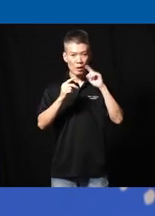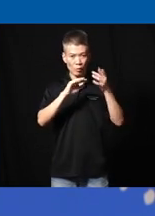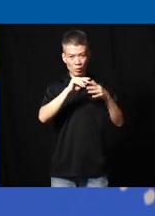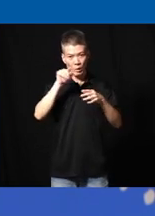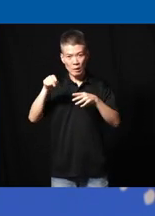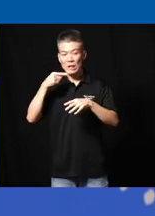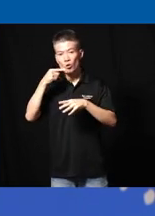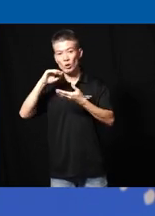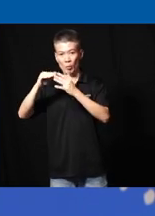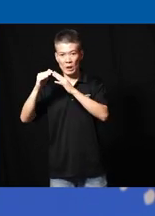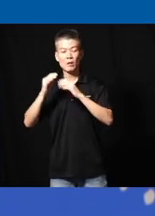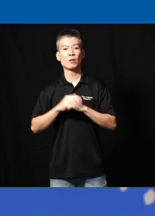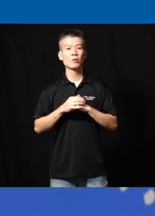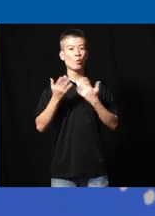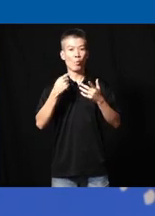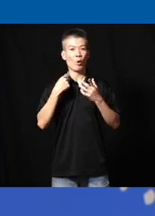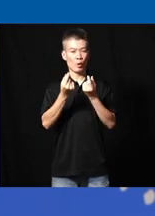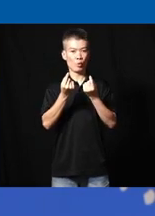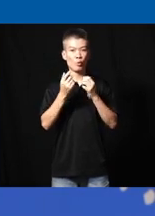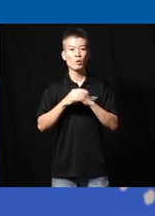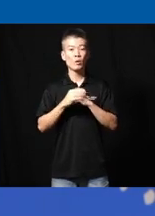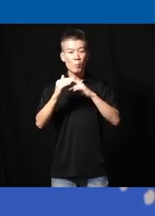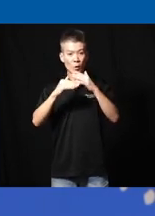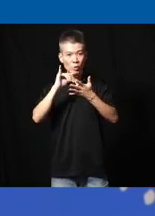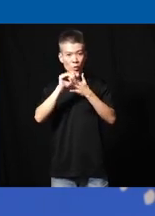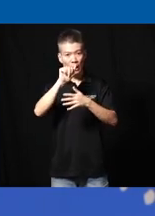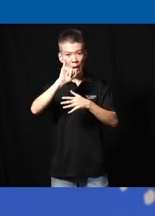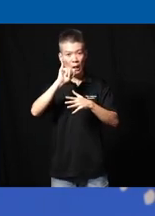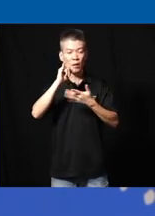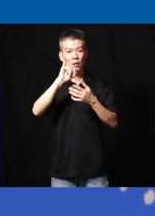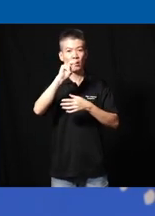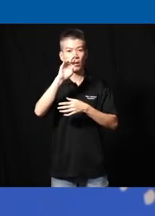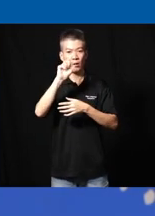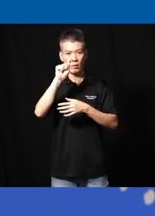and the hearing community and what we are doing is to build a AI infrastructure for a smart and